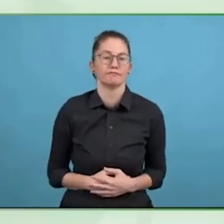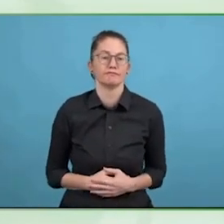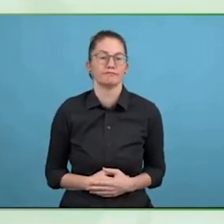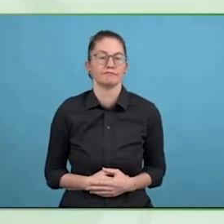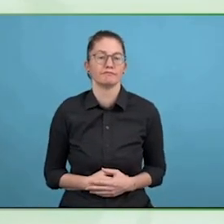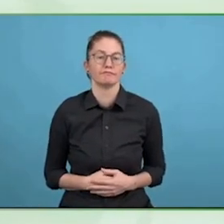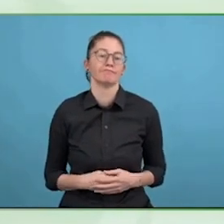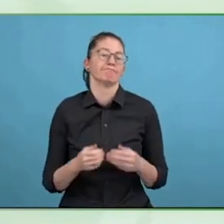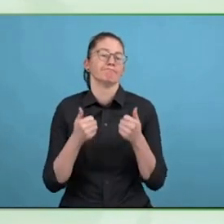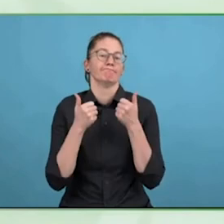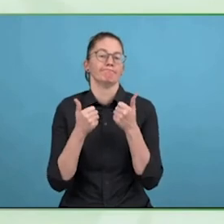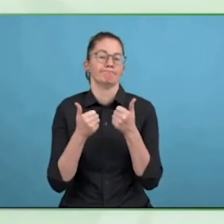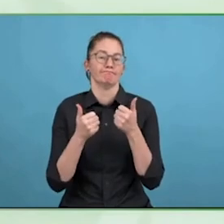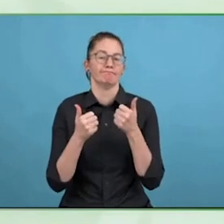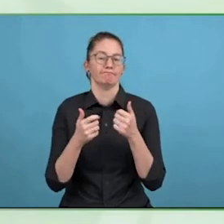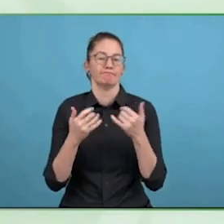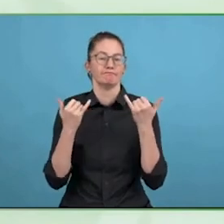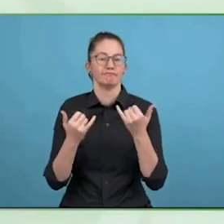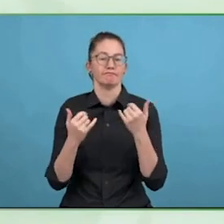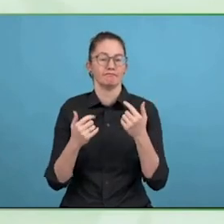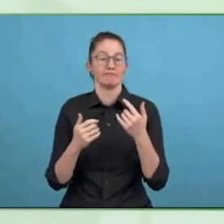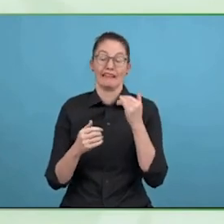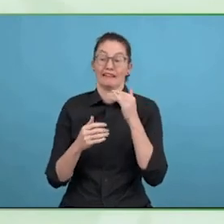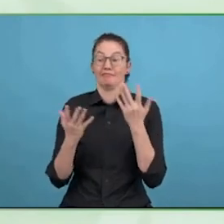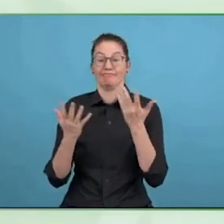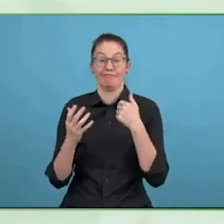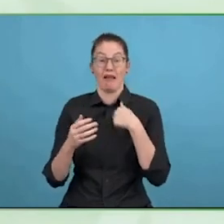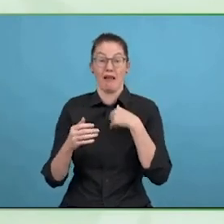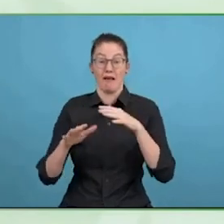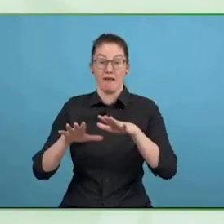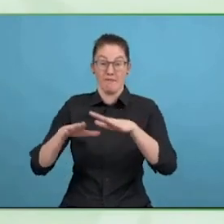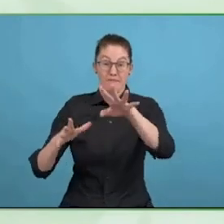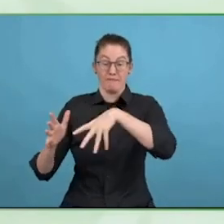It is expensive to have a disability, whether it is getting a